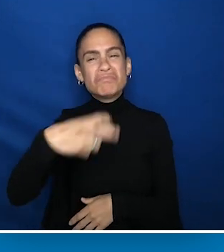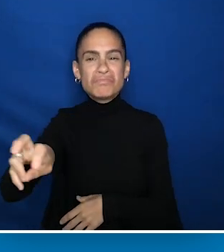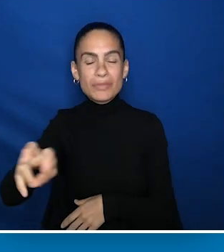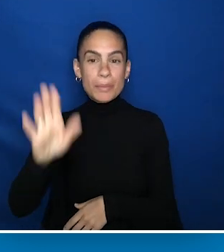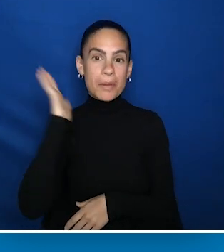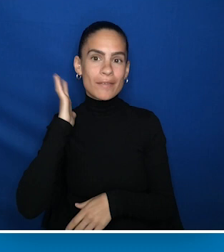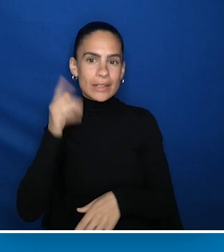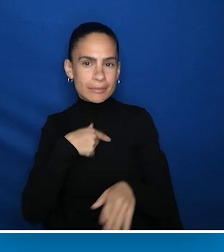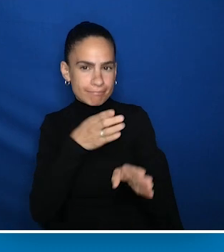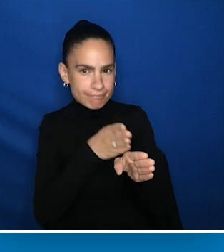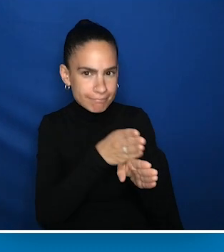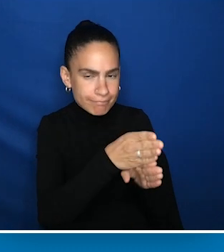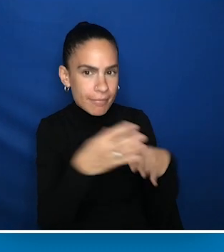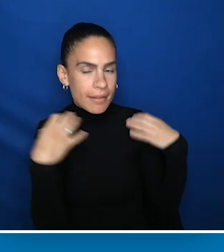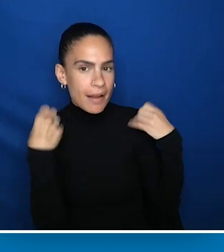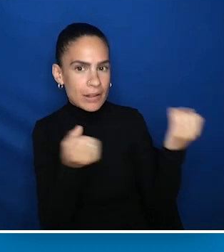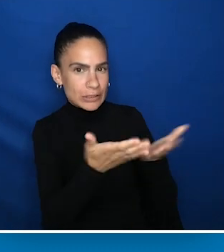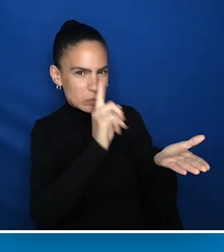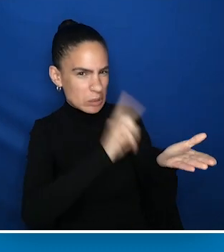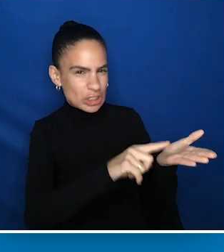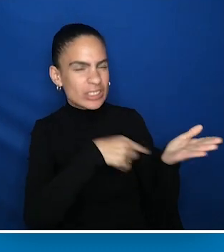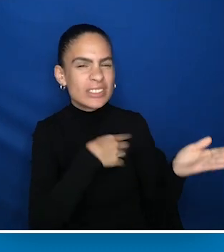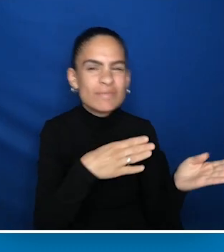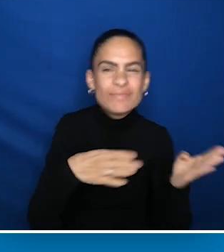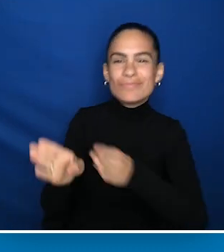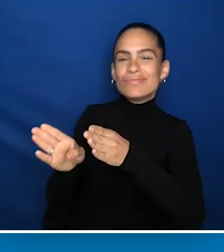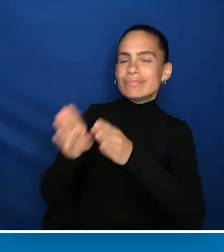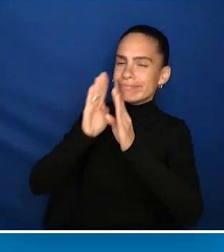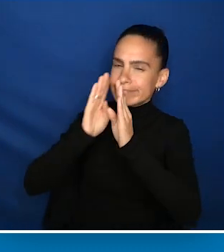from my methodological health services research to investigate disability.